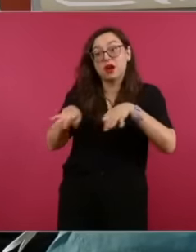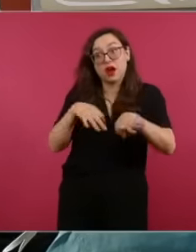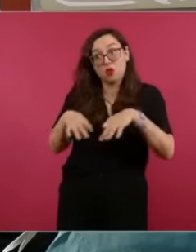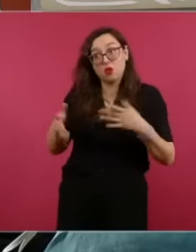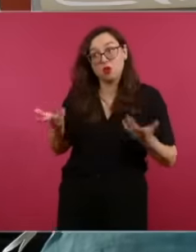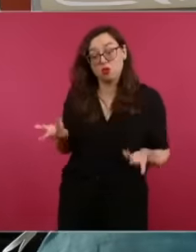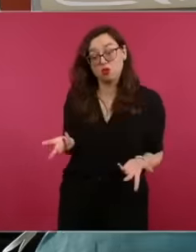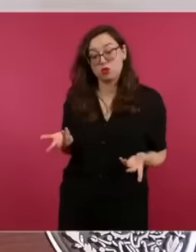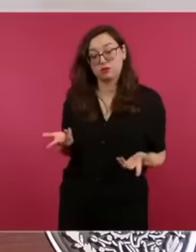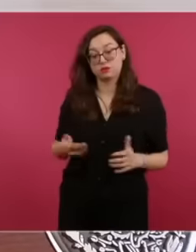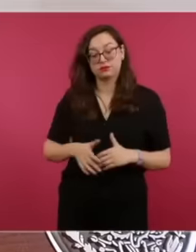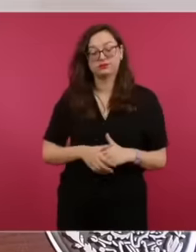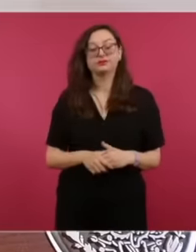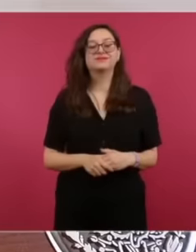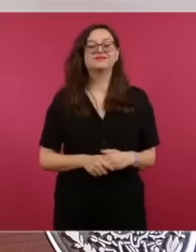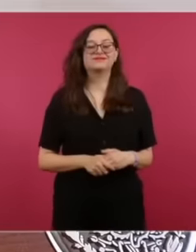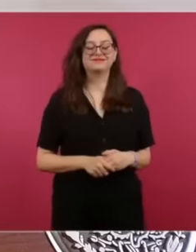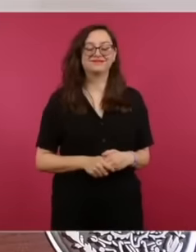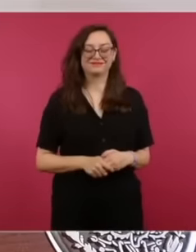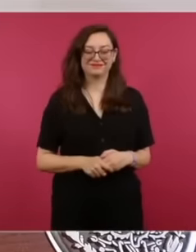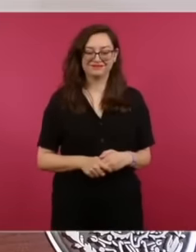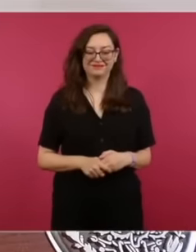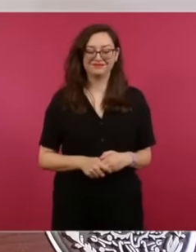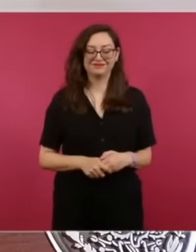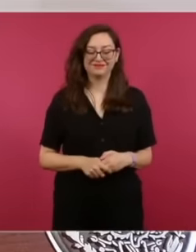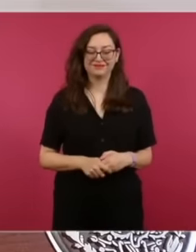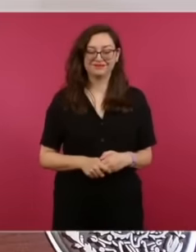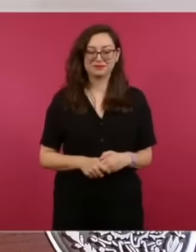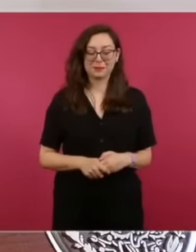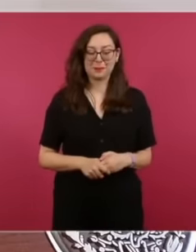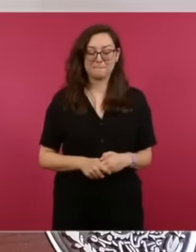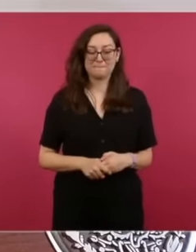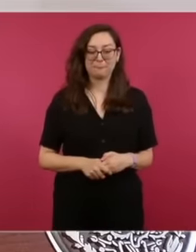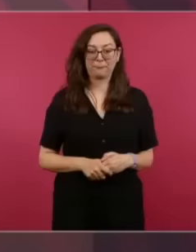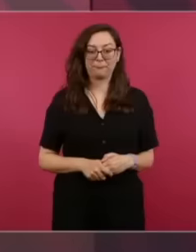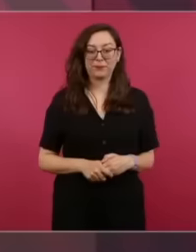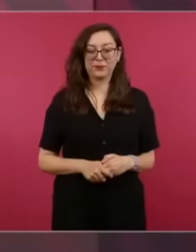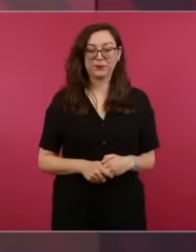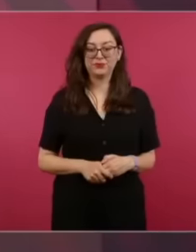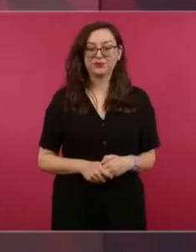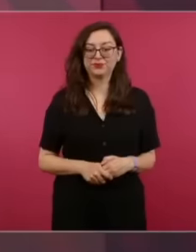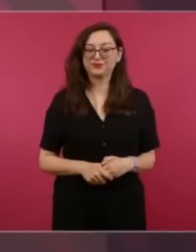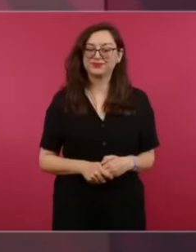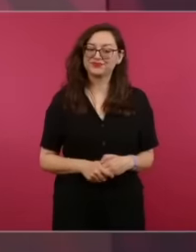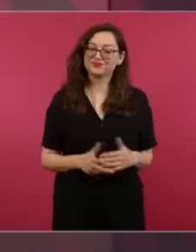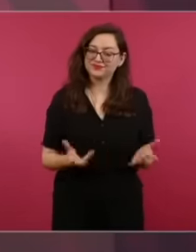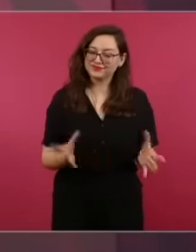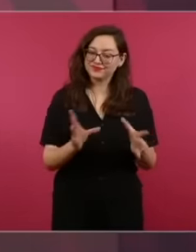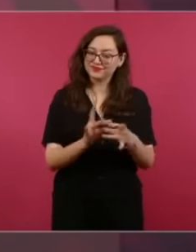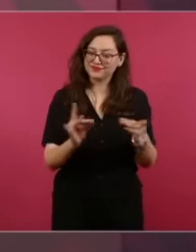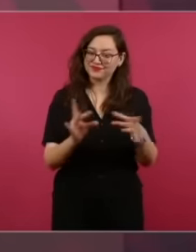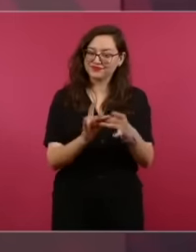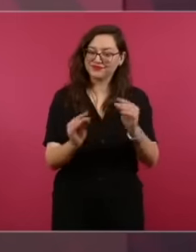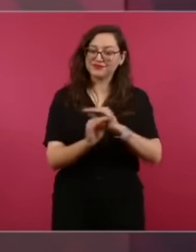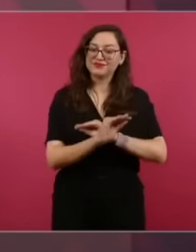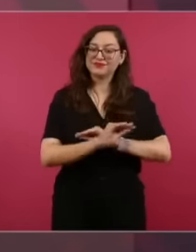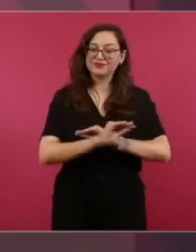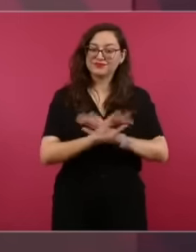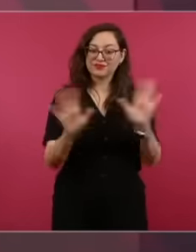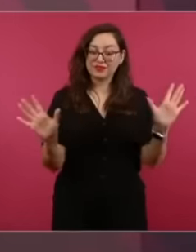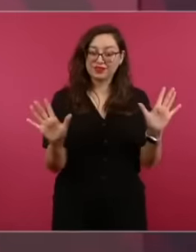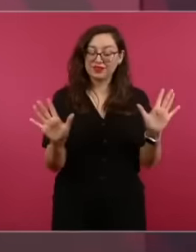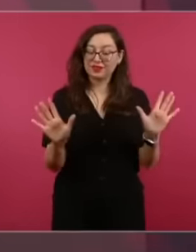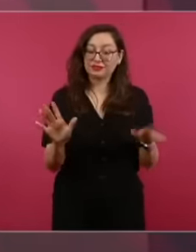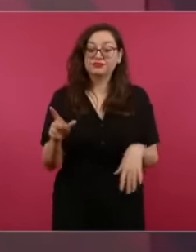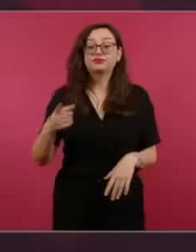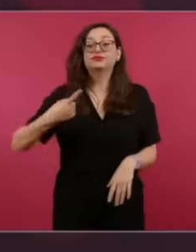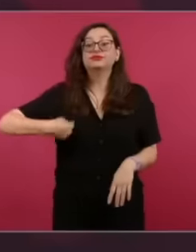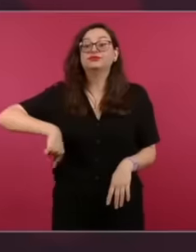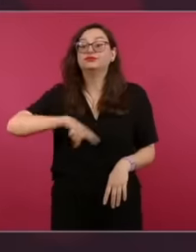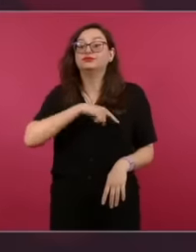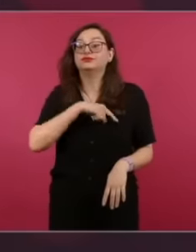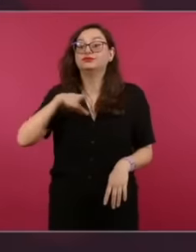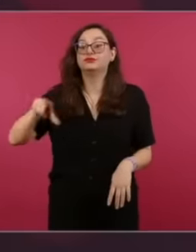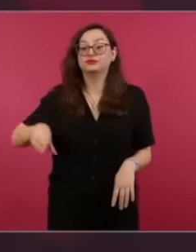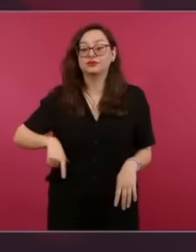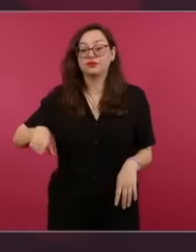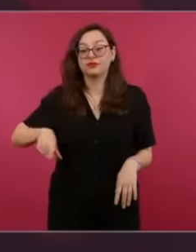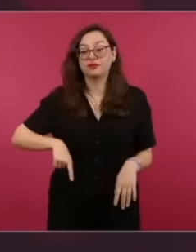so that it is clear to you. The salaries of the senior public officials in Mexico were among the highest